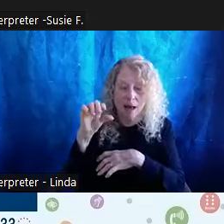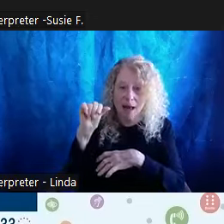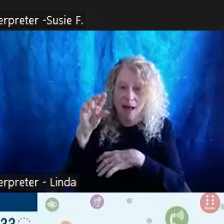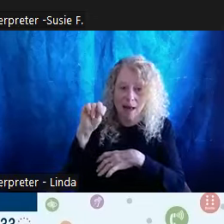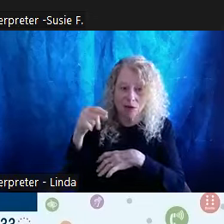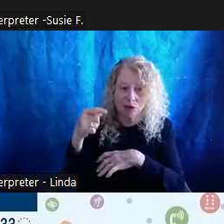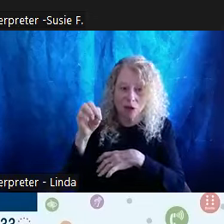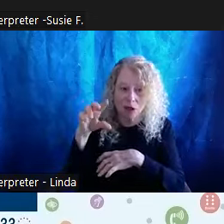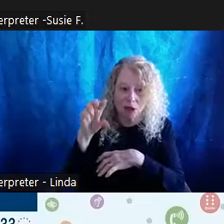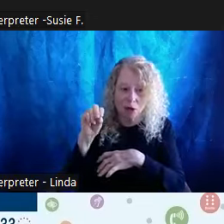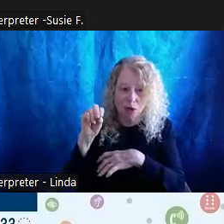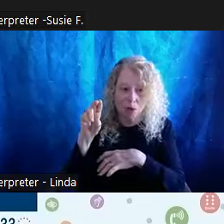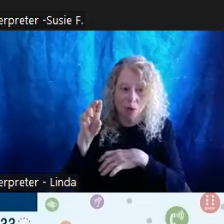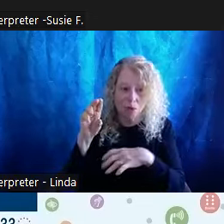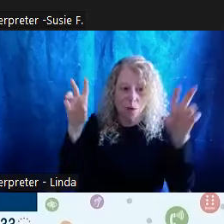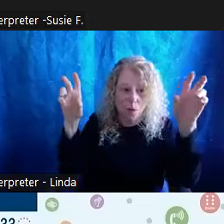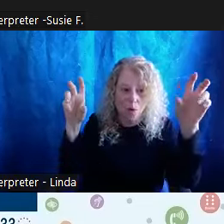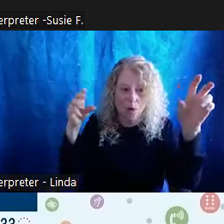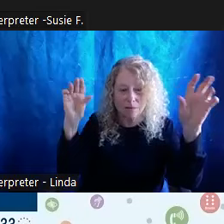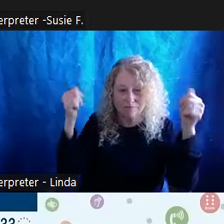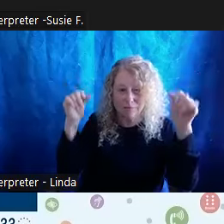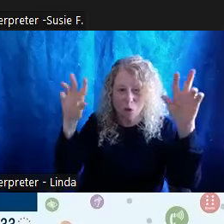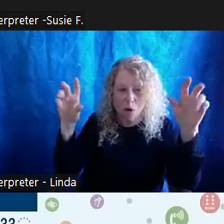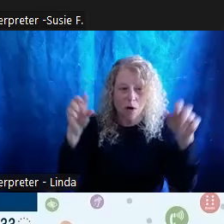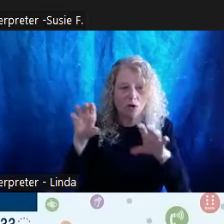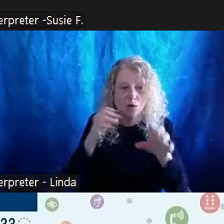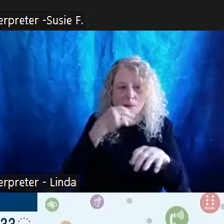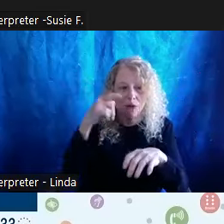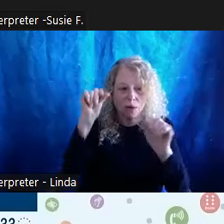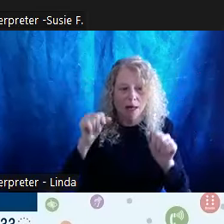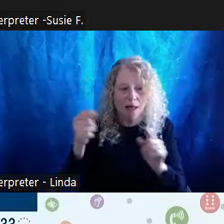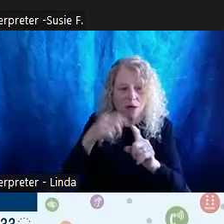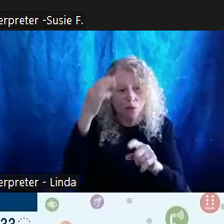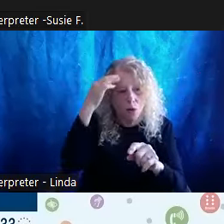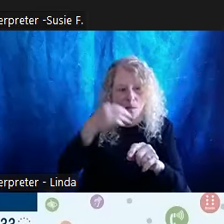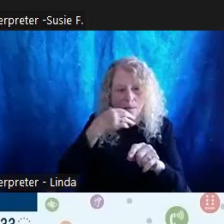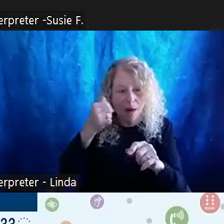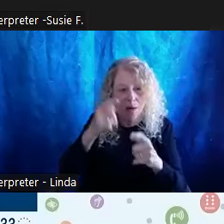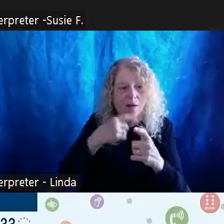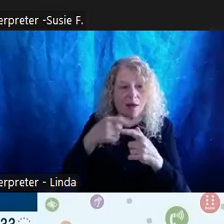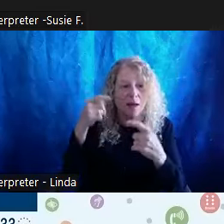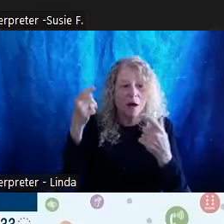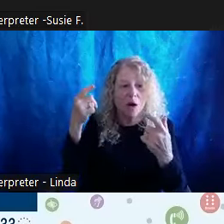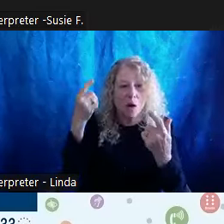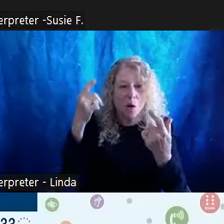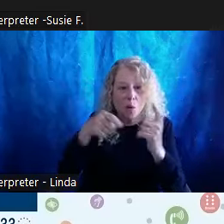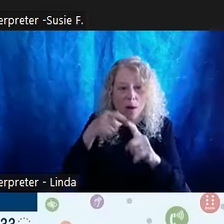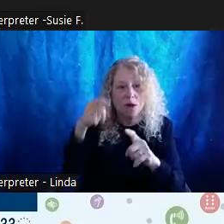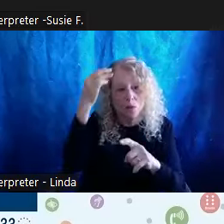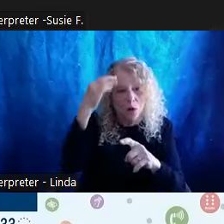Do the best you can until you know better. Then when you know better, do better. Because we are all learning together